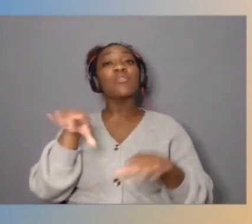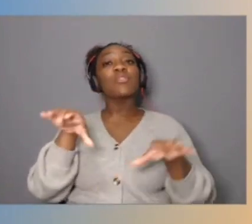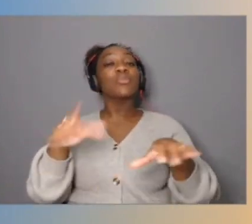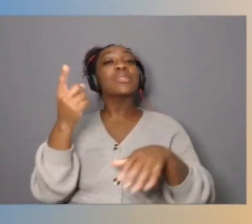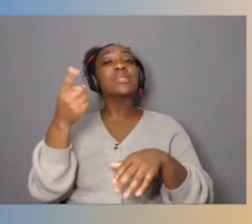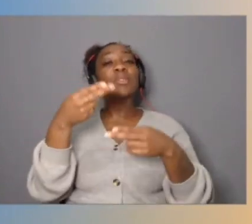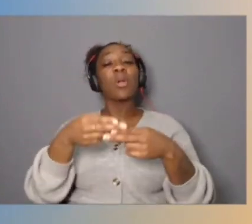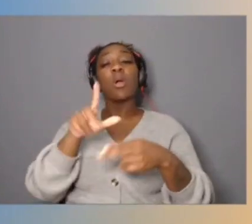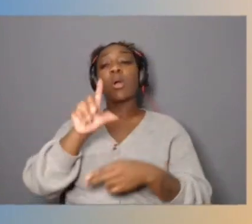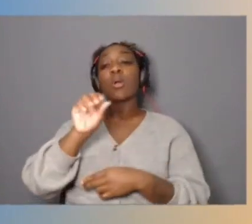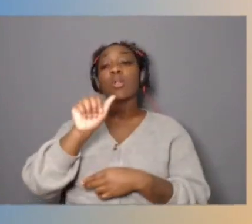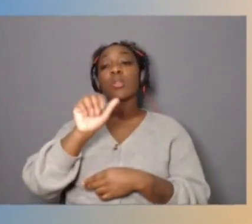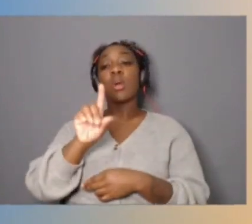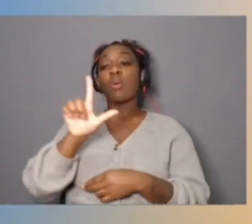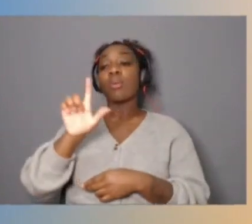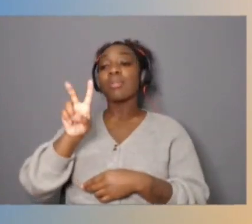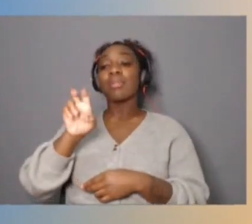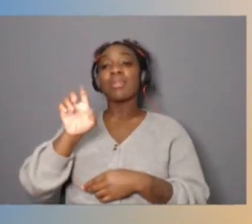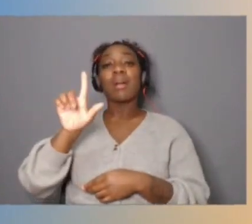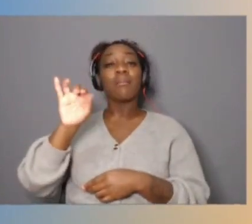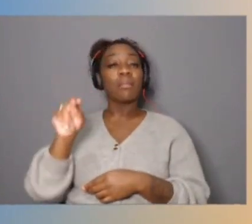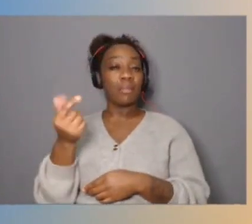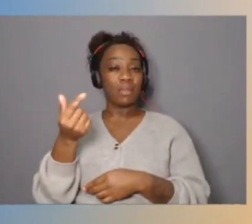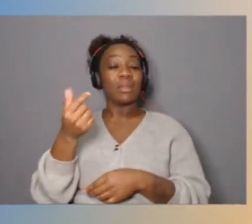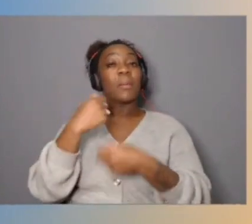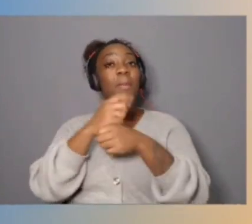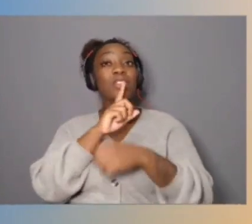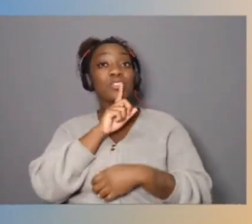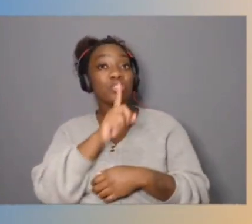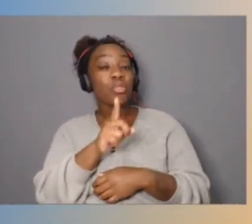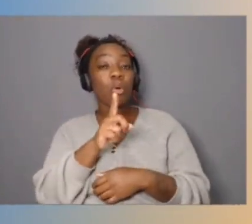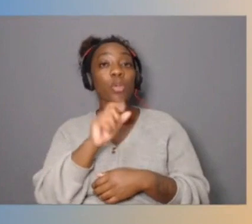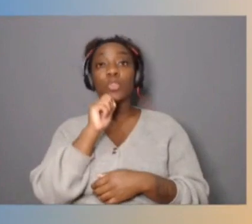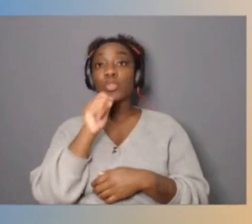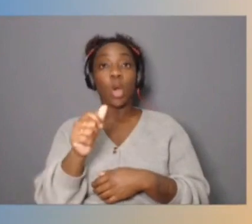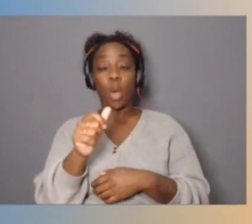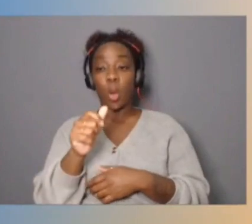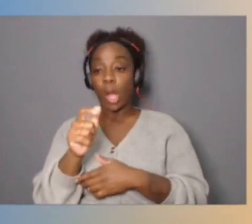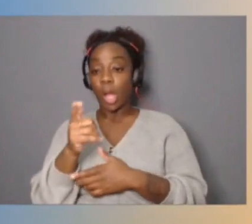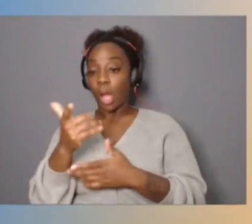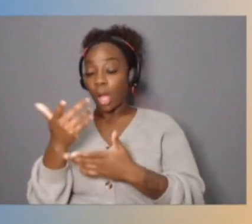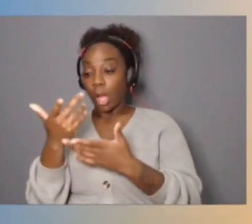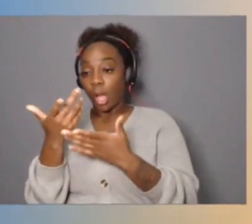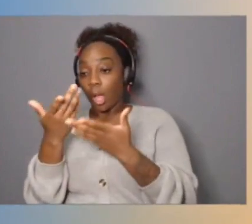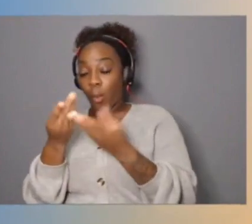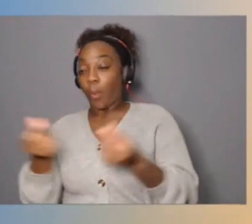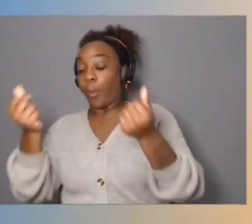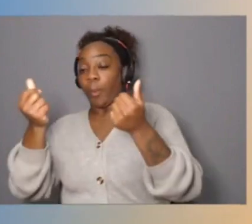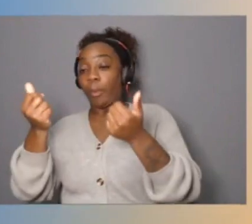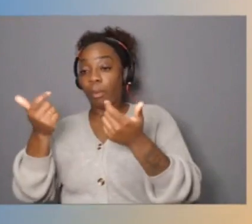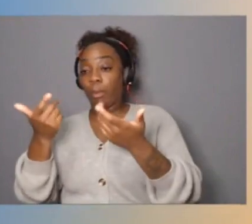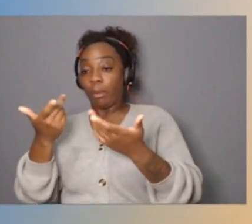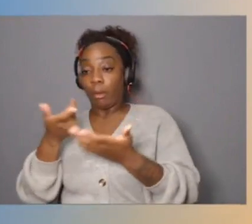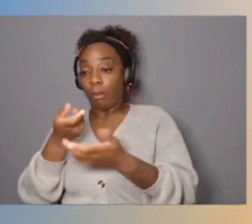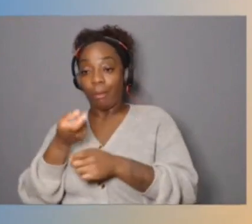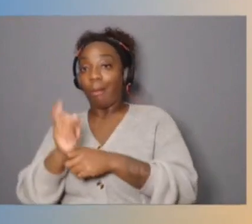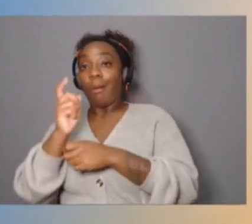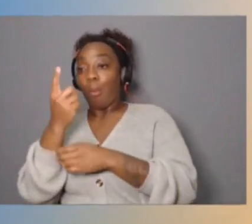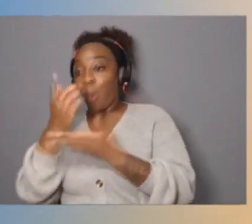that you don't prematurely wear out one part of the flash while other parts of it have never been touched and have a lot more cycles left in them.